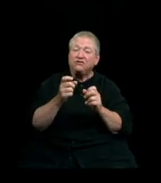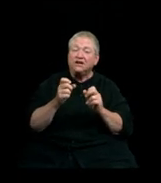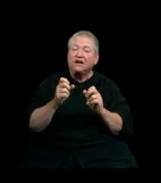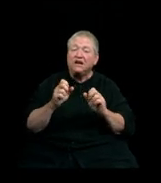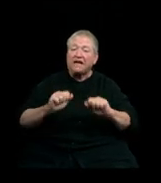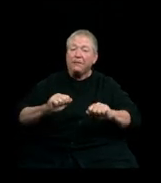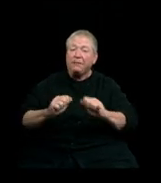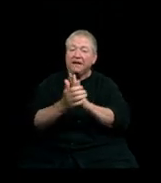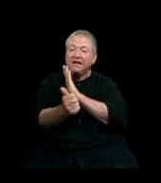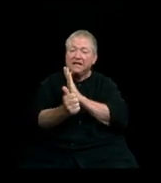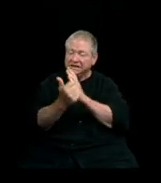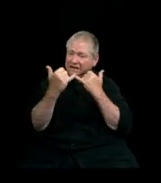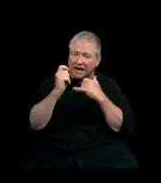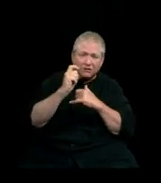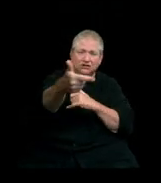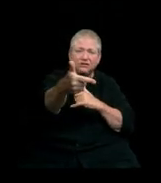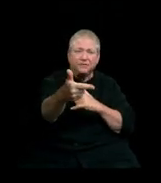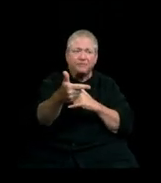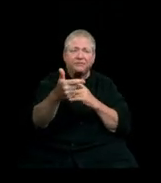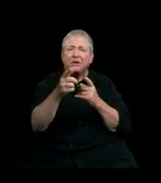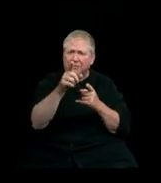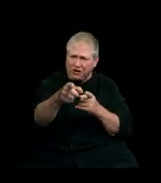Now the ball's in your court. But you are prepared